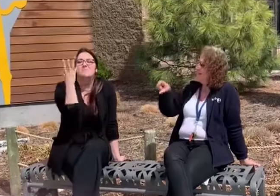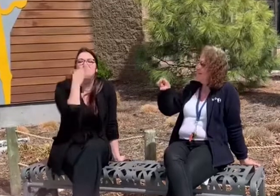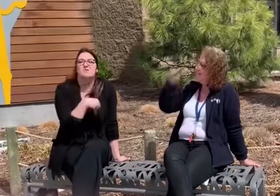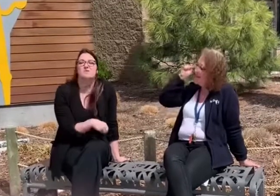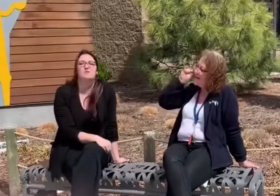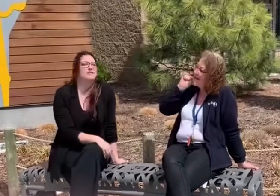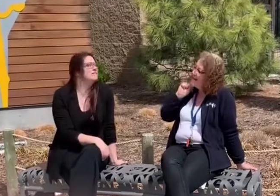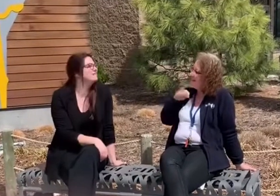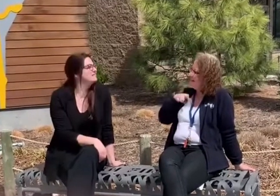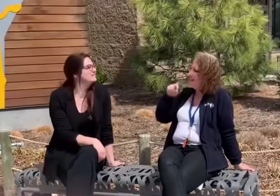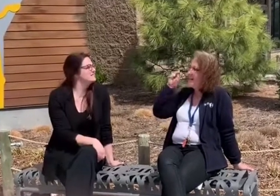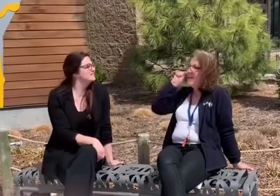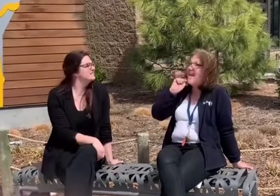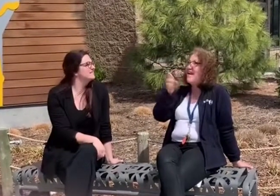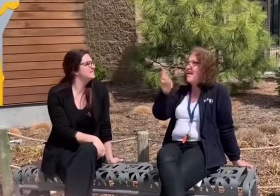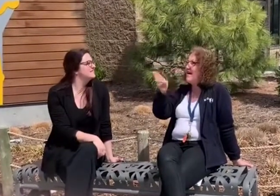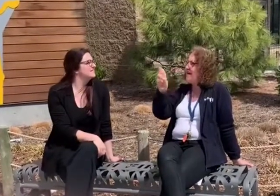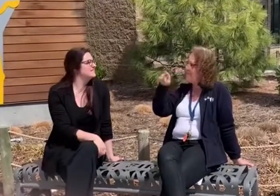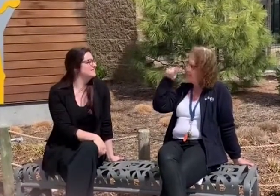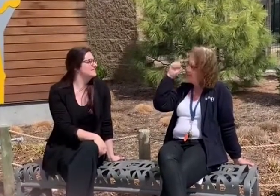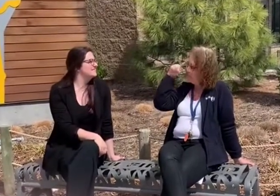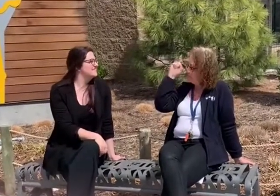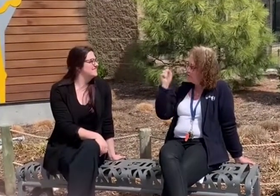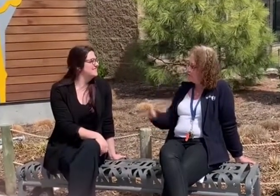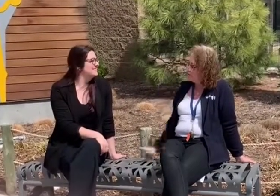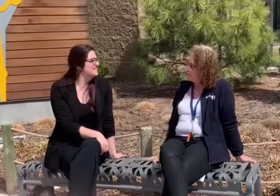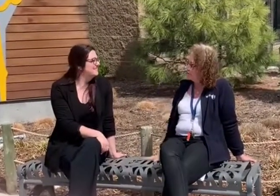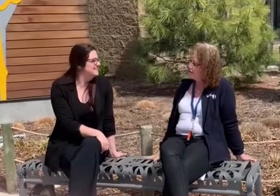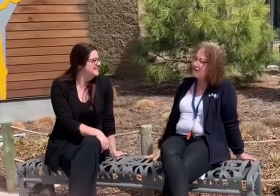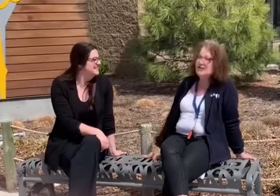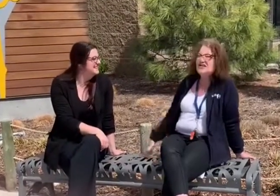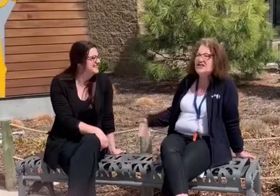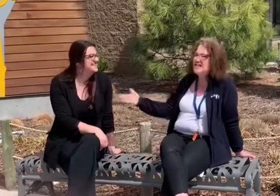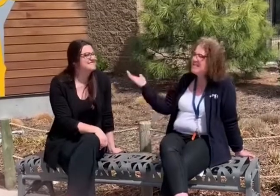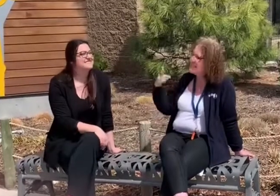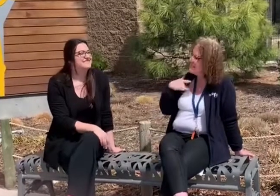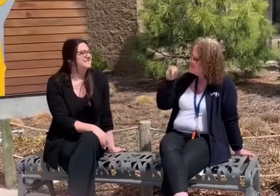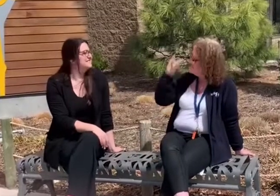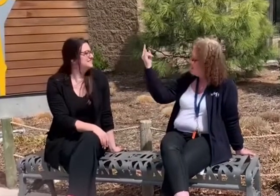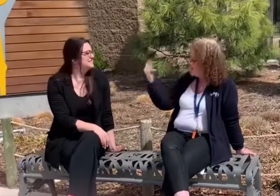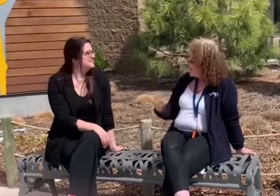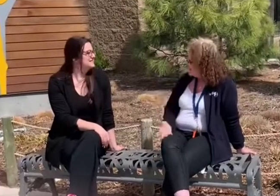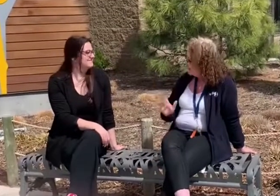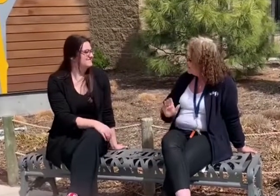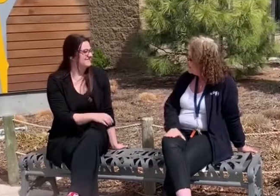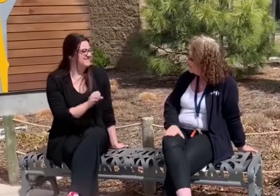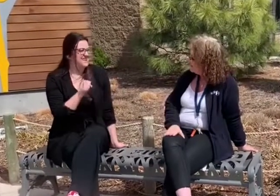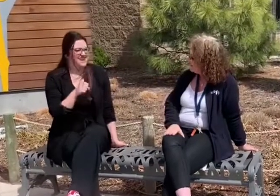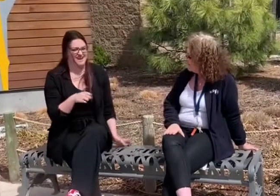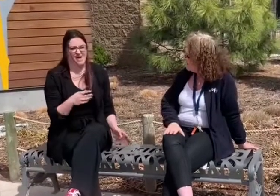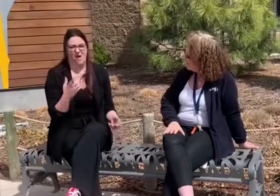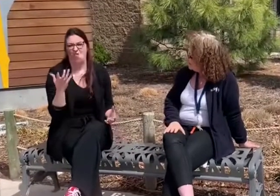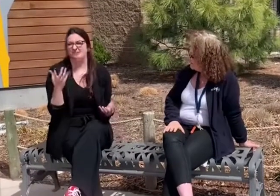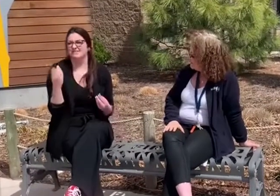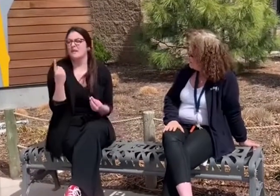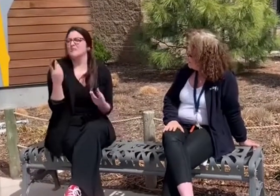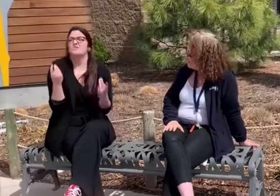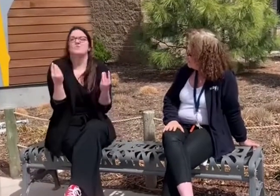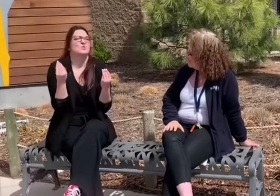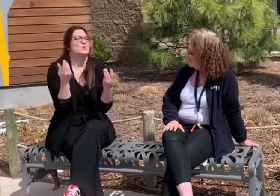It is beautiful out! I need a tan! Come on, summer! I'm bored. I know! I want something to do.